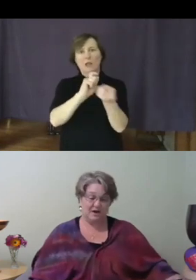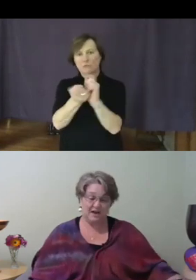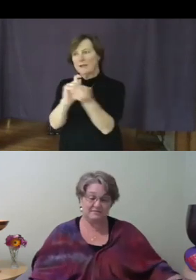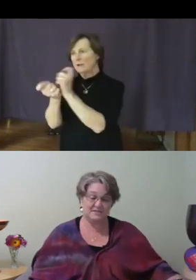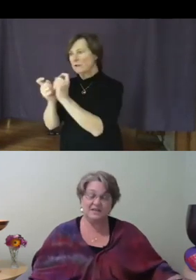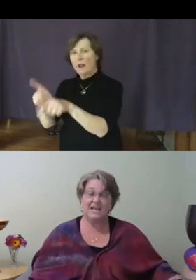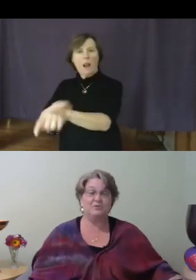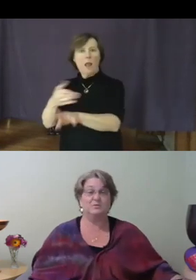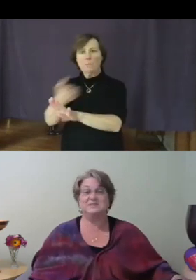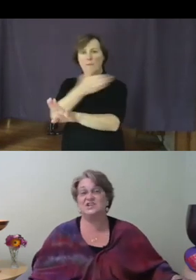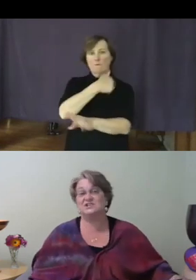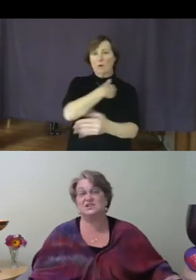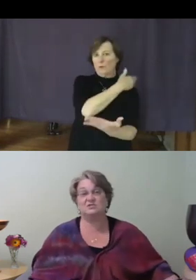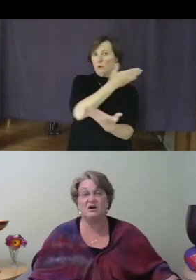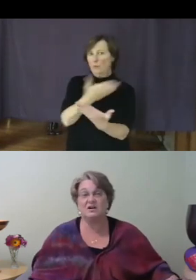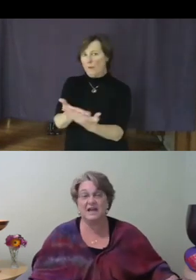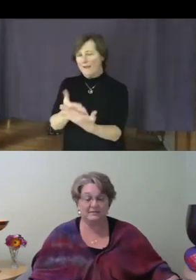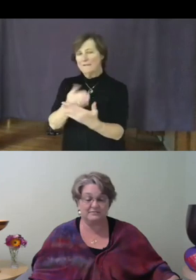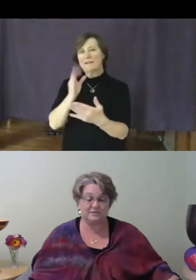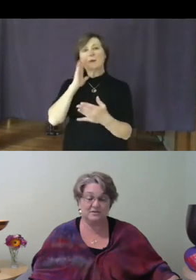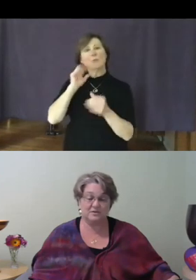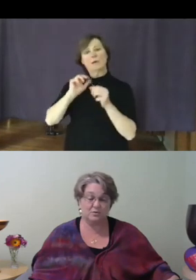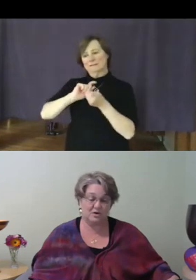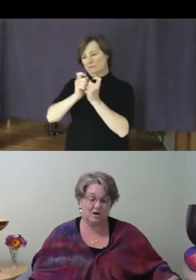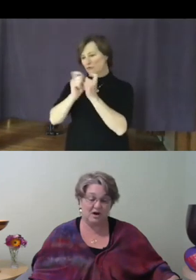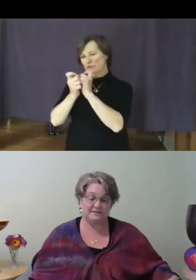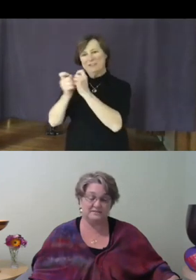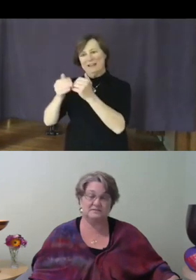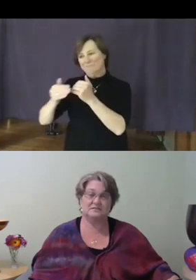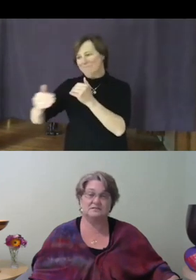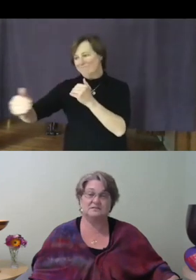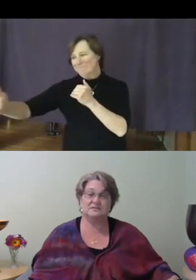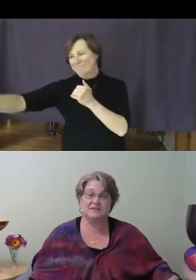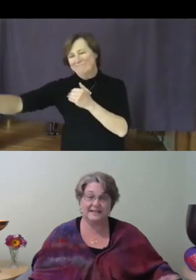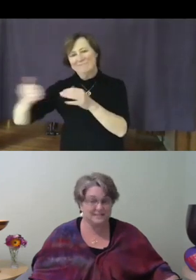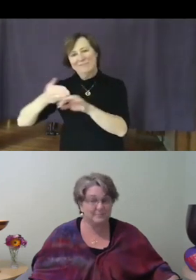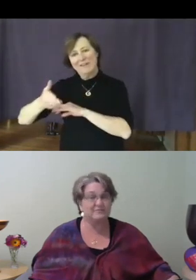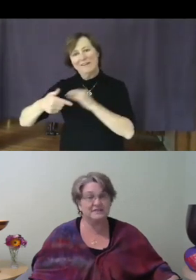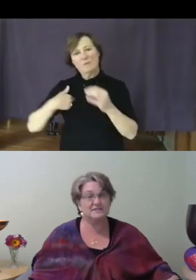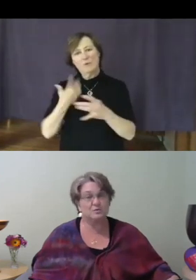and will be changing long after we're gone, and some of it is quite